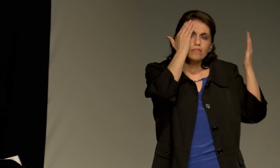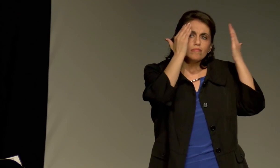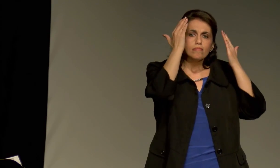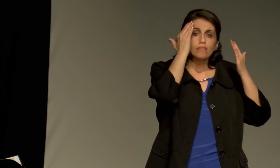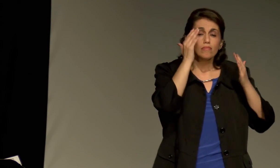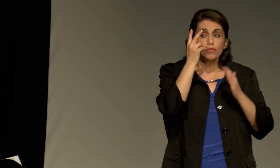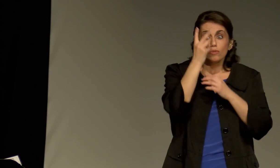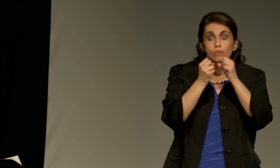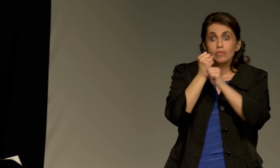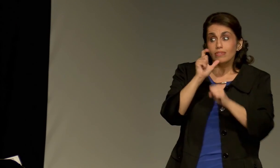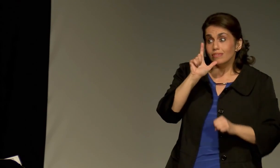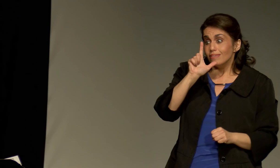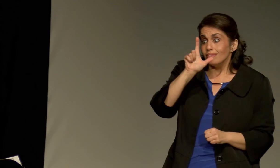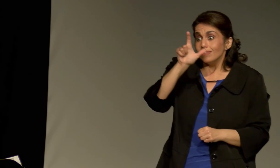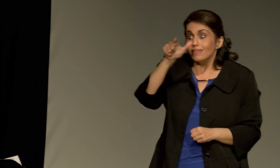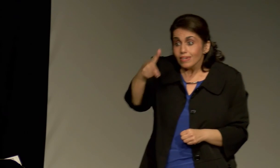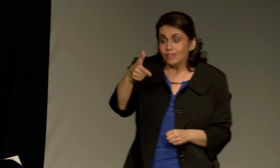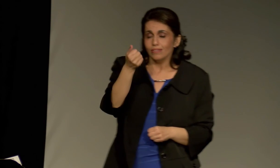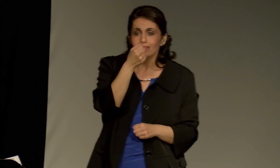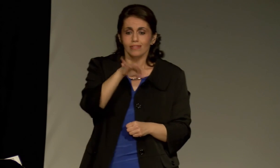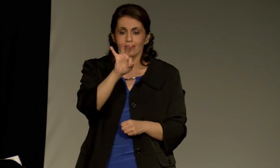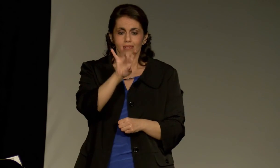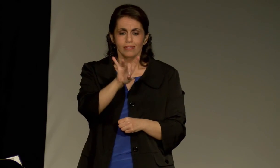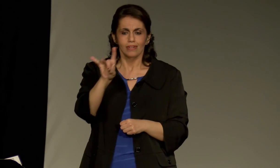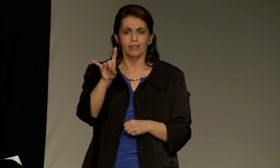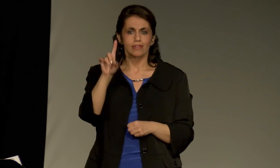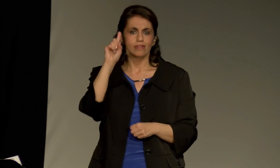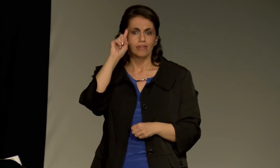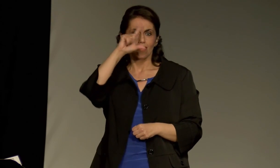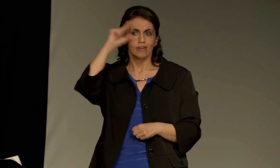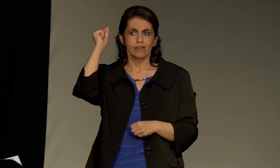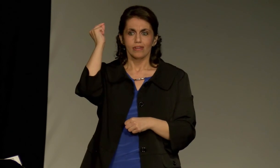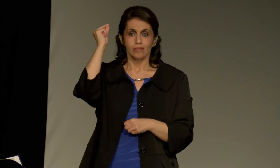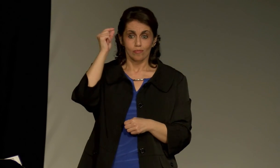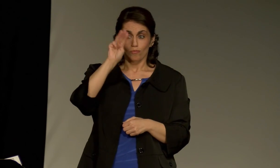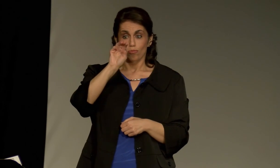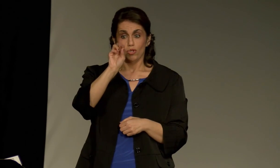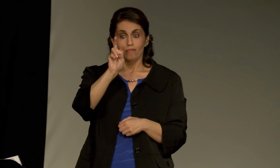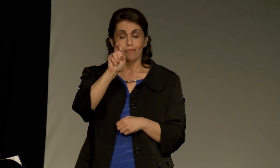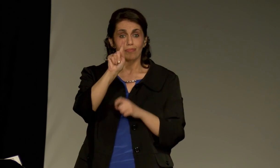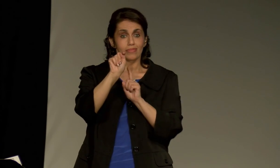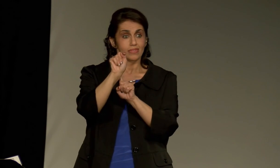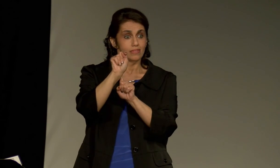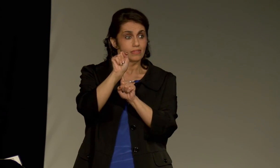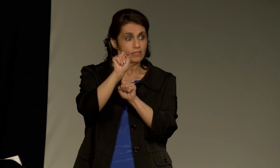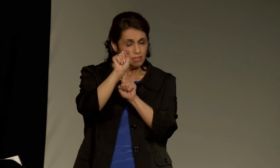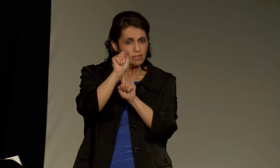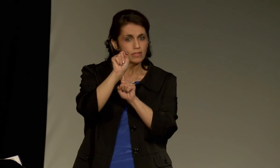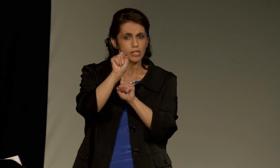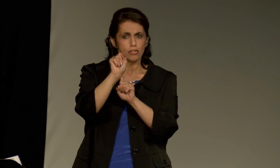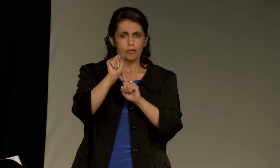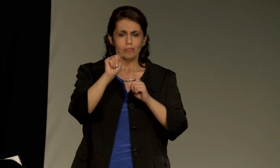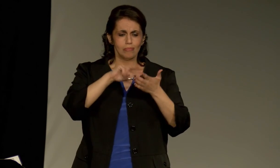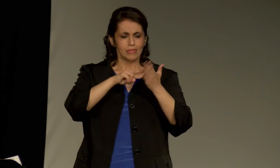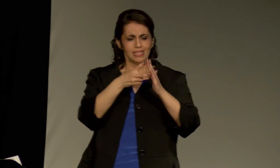in, had already been exposed to it, and then two years later, 1988, the movement at Gallaudet